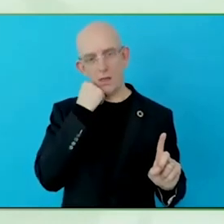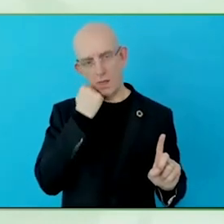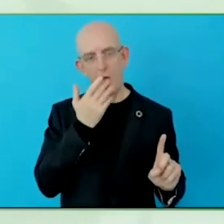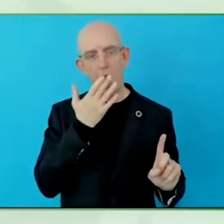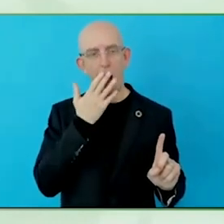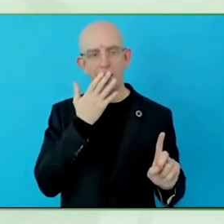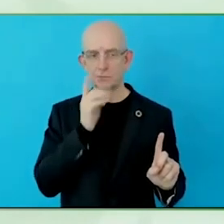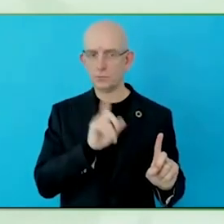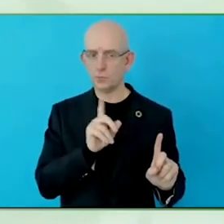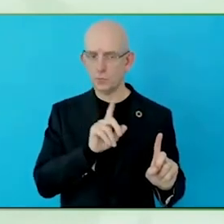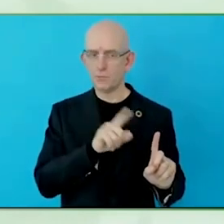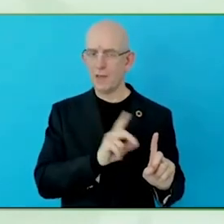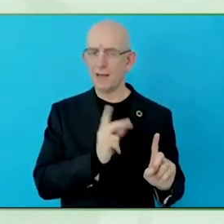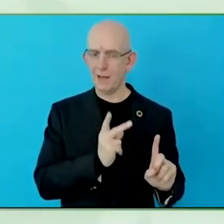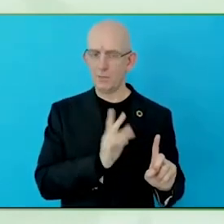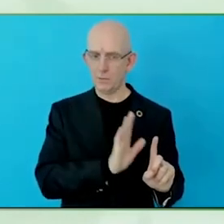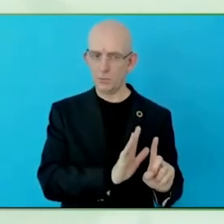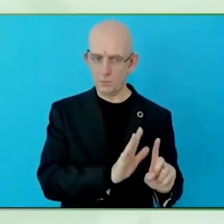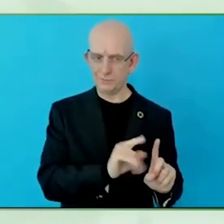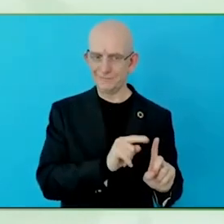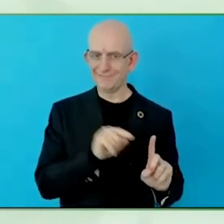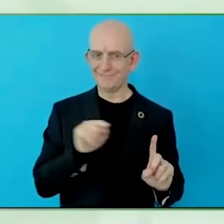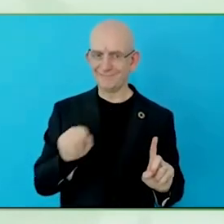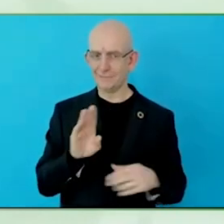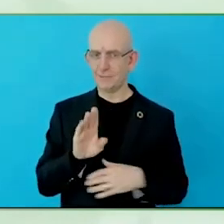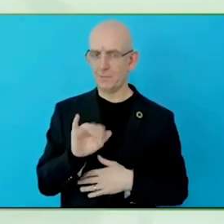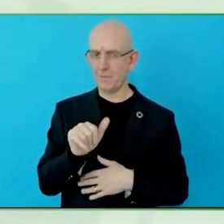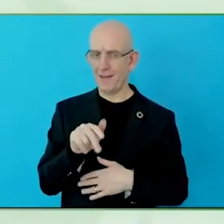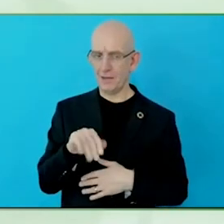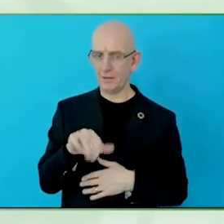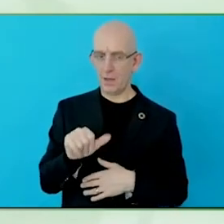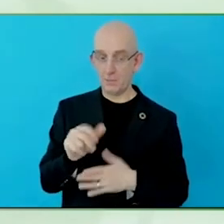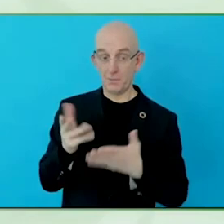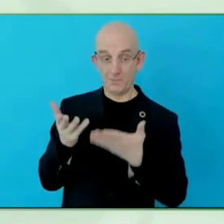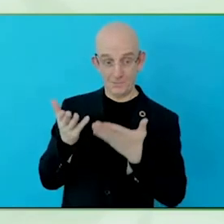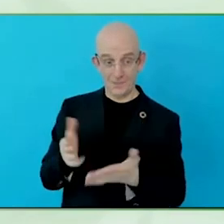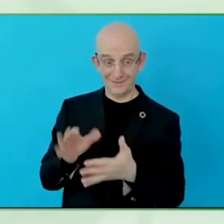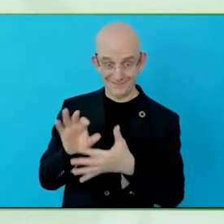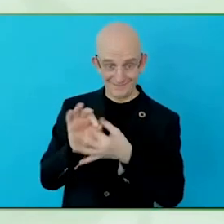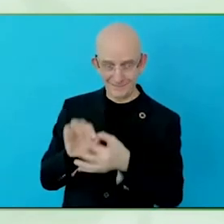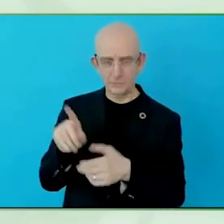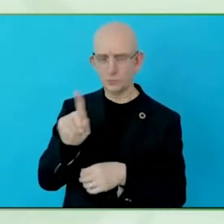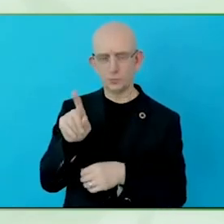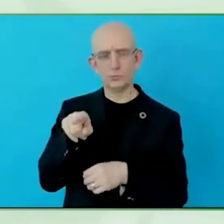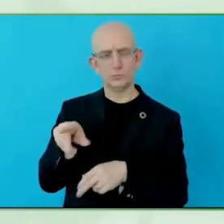Intensified regulation, in particular in Europe and what is coming up.